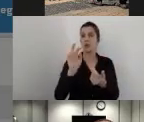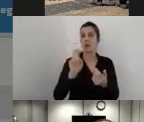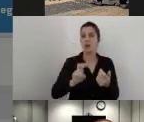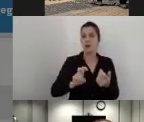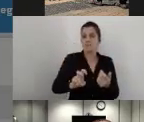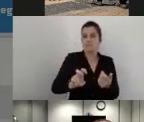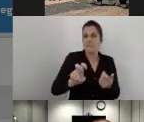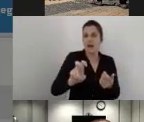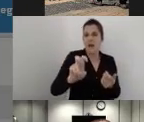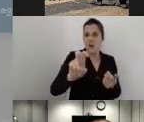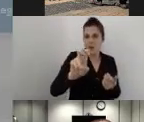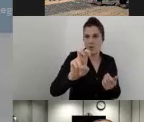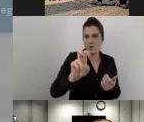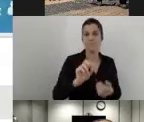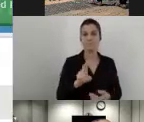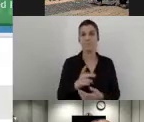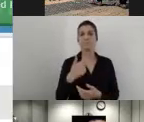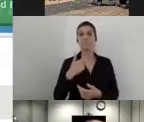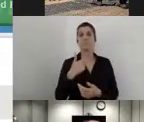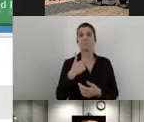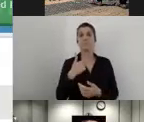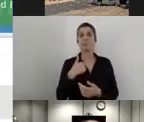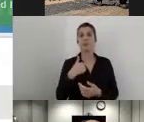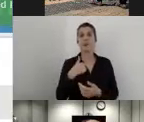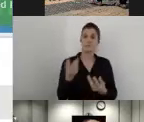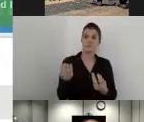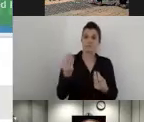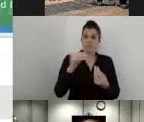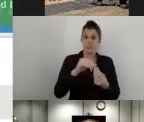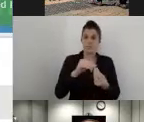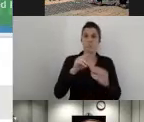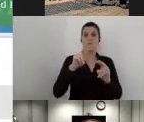I will save this component and the next step will be to answer